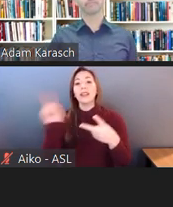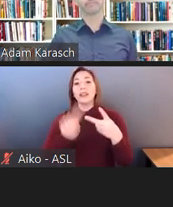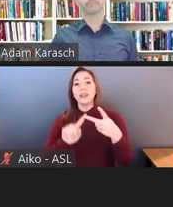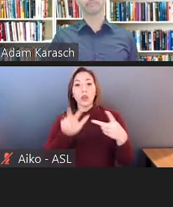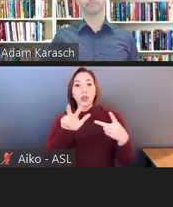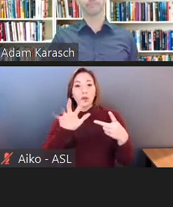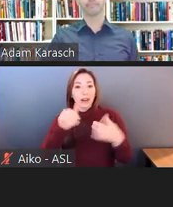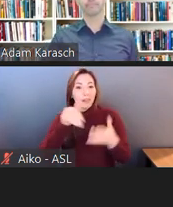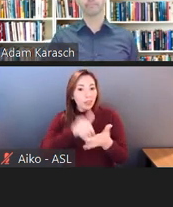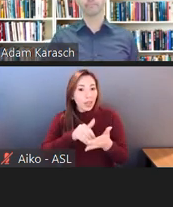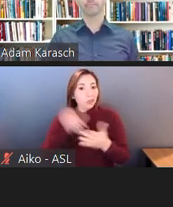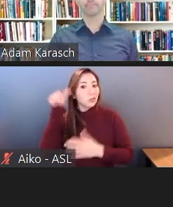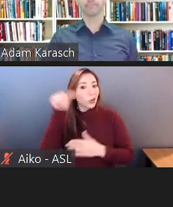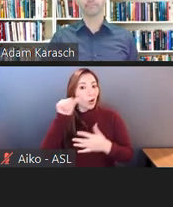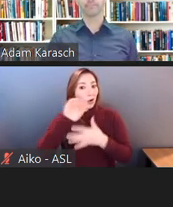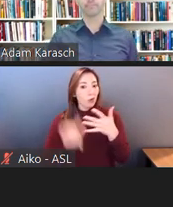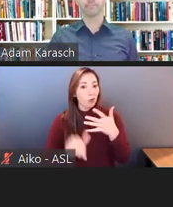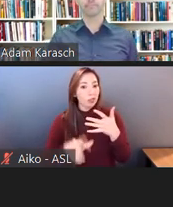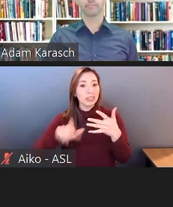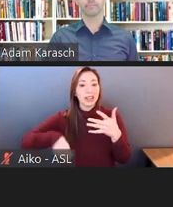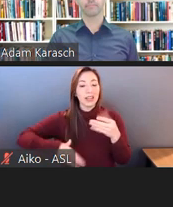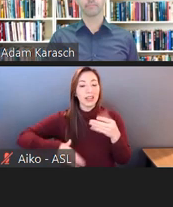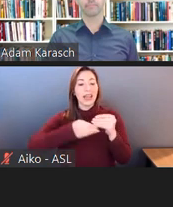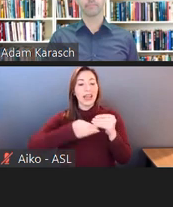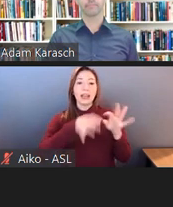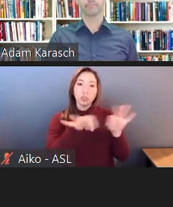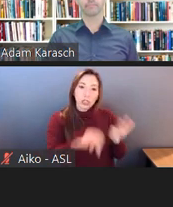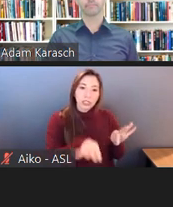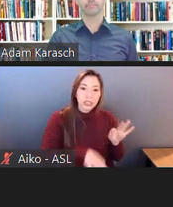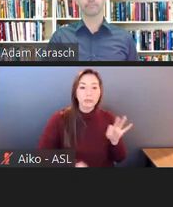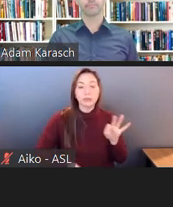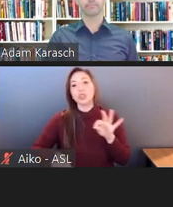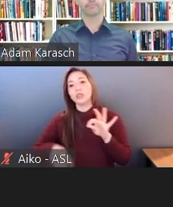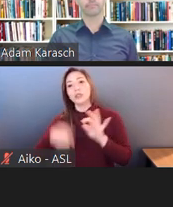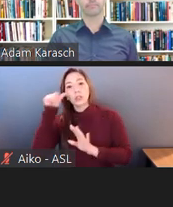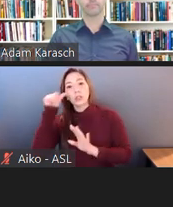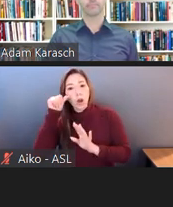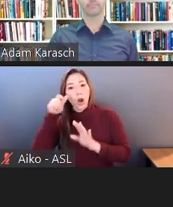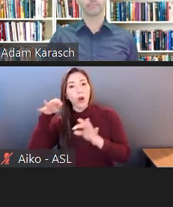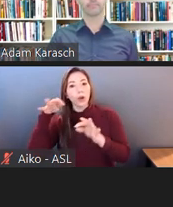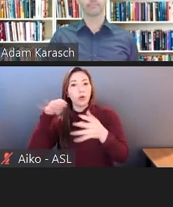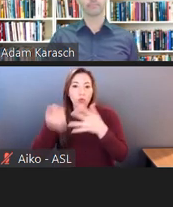And the judge determined even though it was somewhat